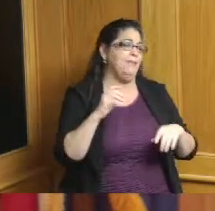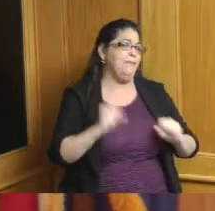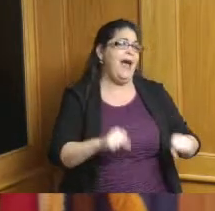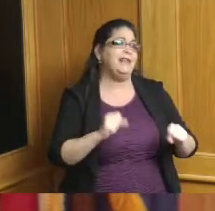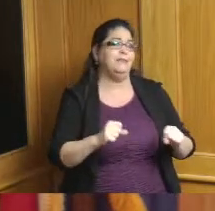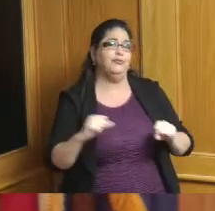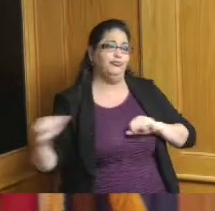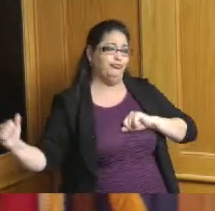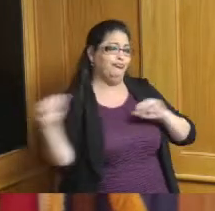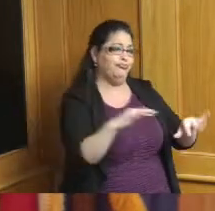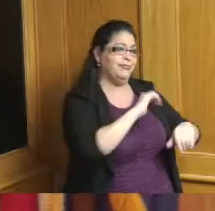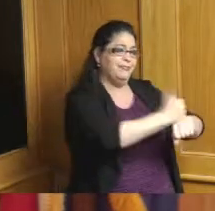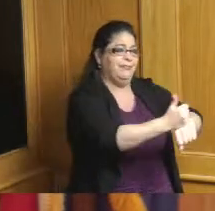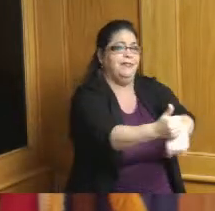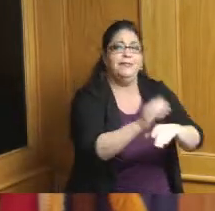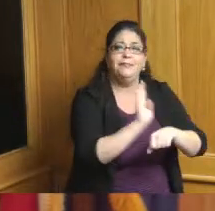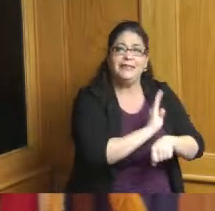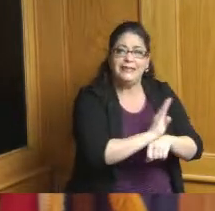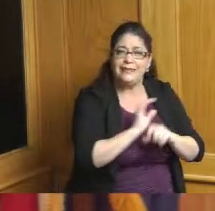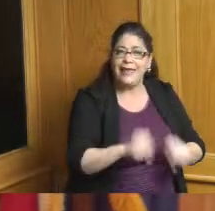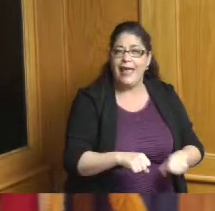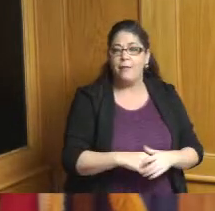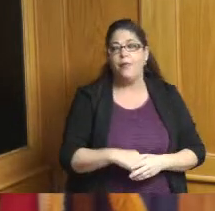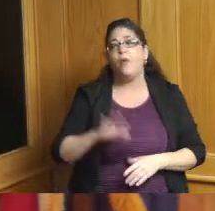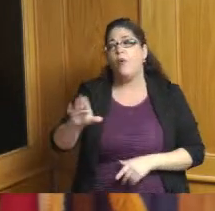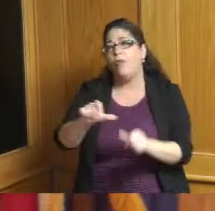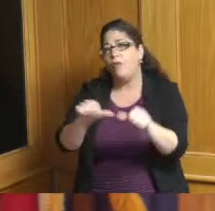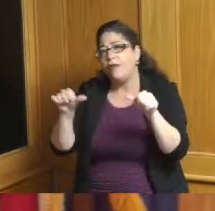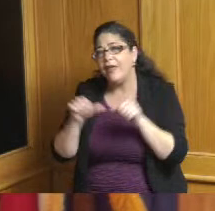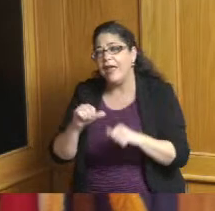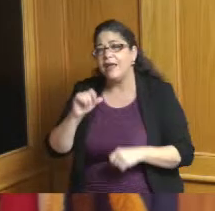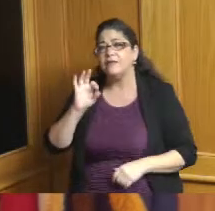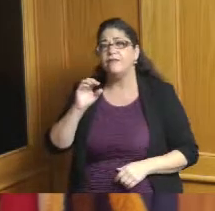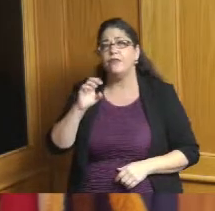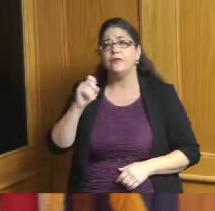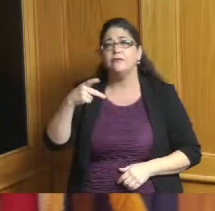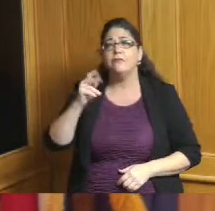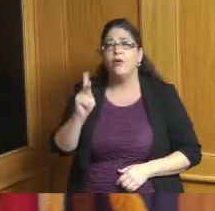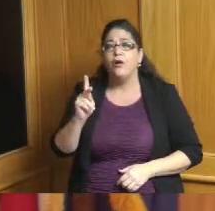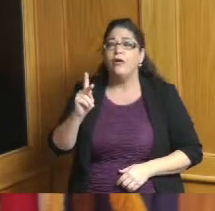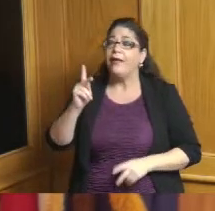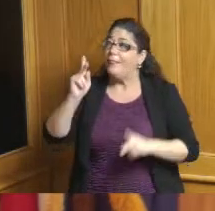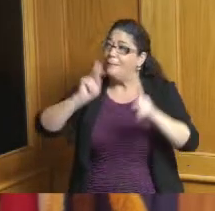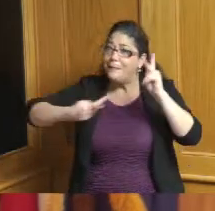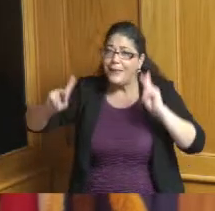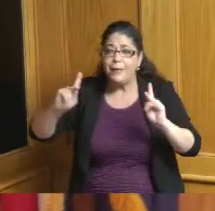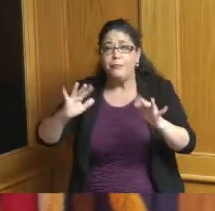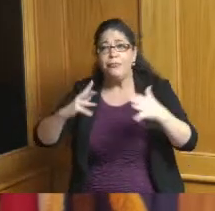just there but just where you're located and the residents and so we definitely don't want to lose